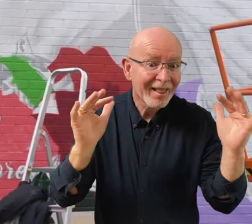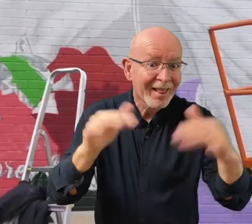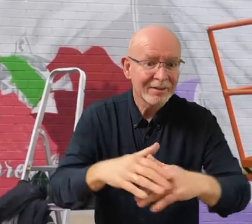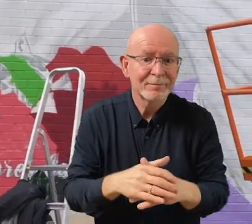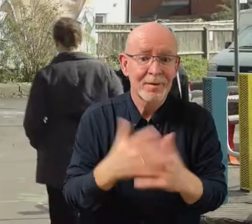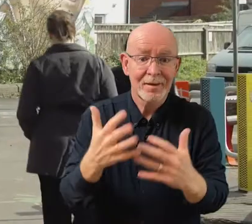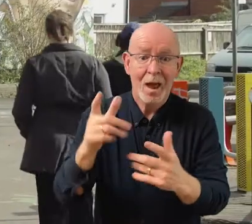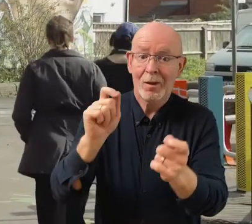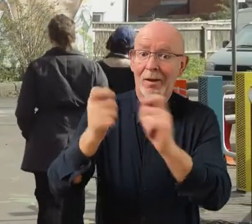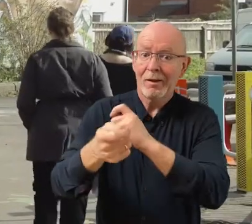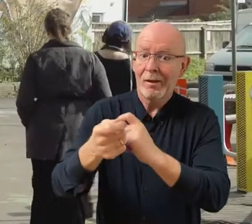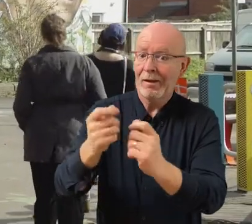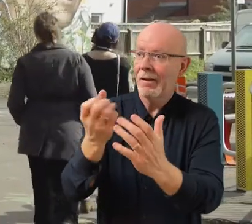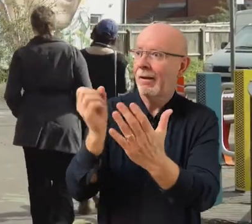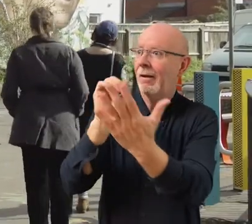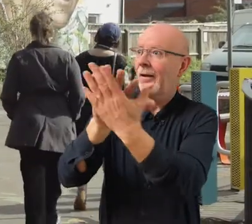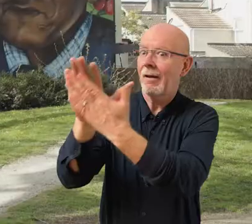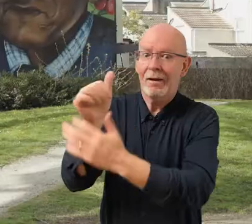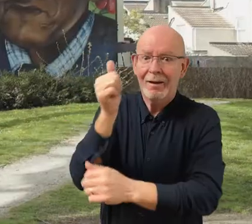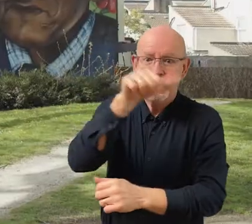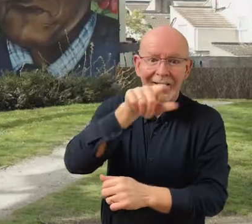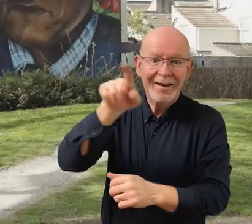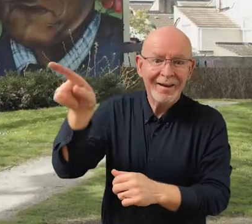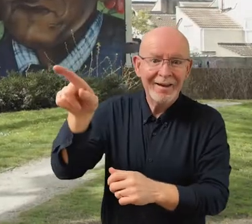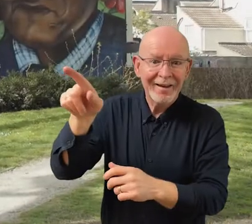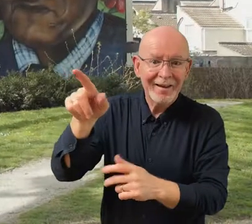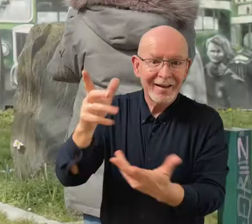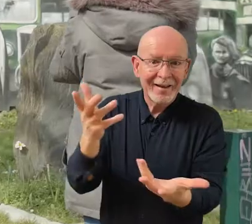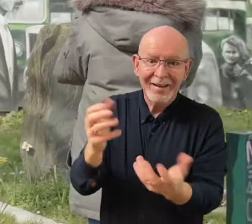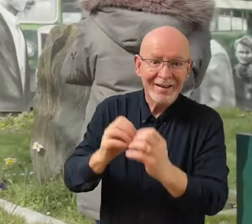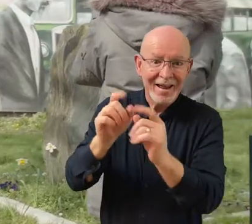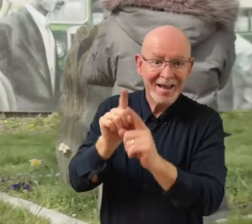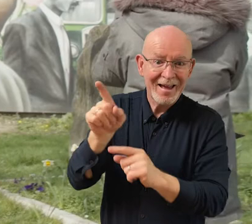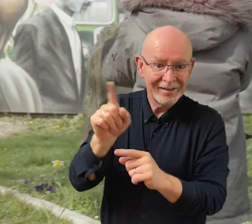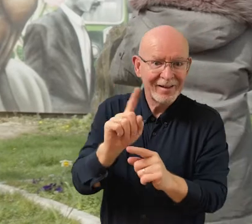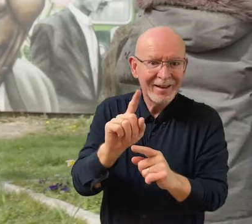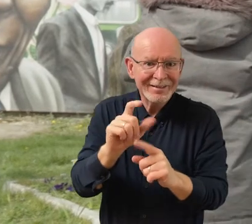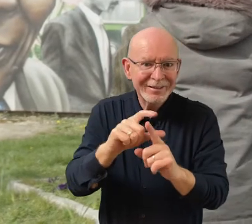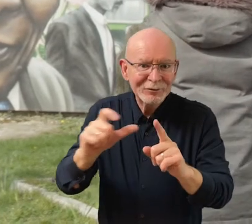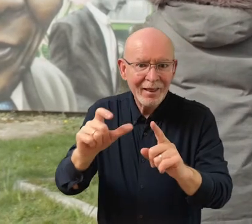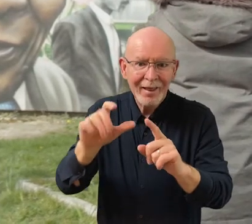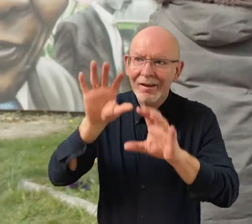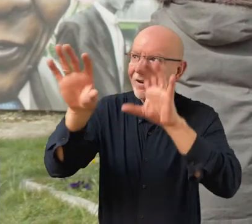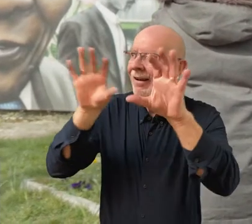and has now transformed into an amazing creative and digital placemaking project.